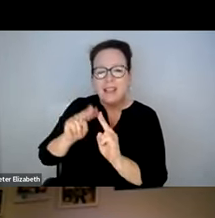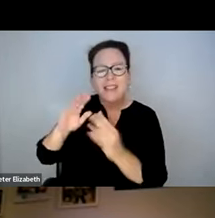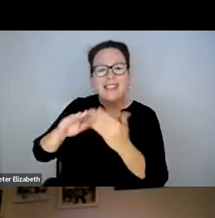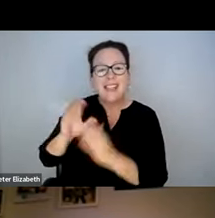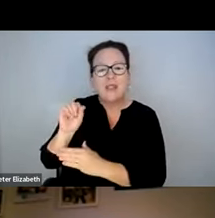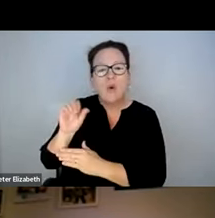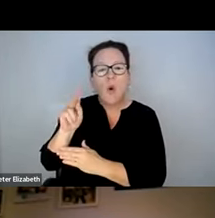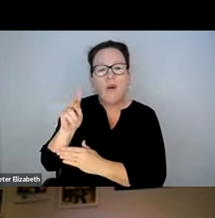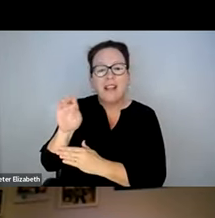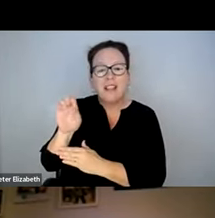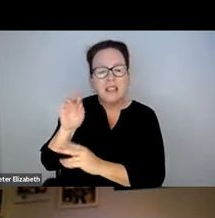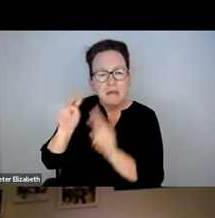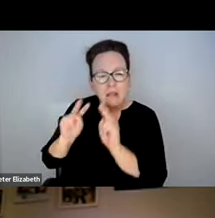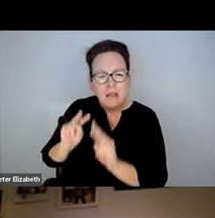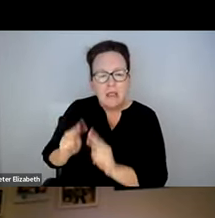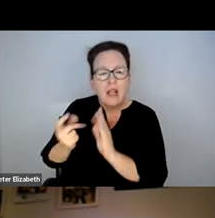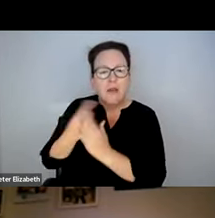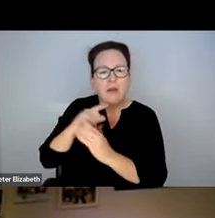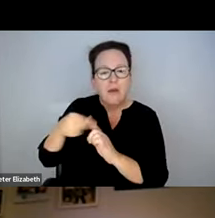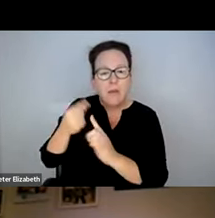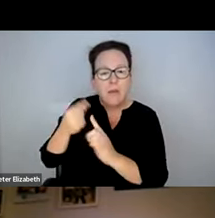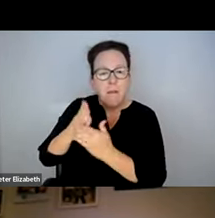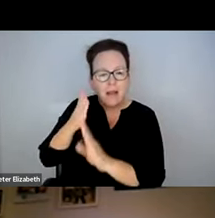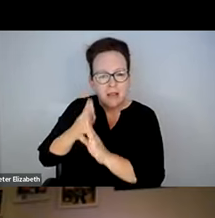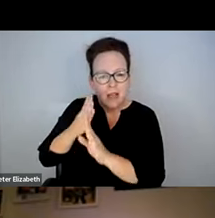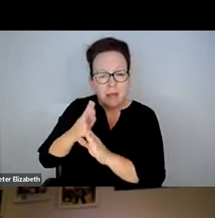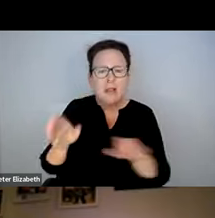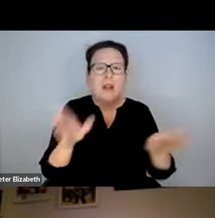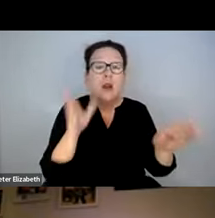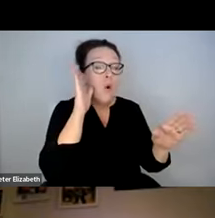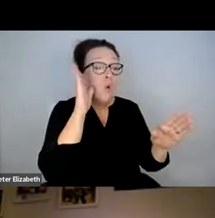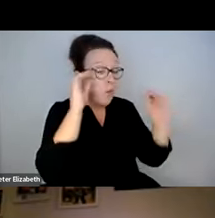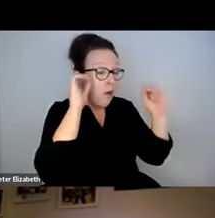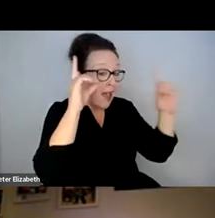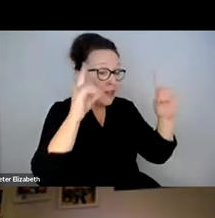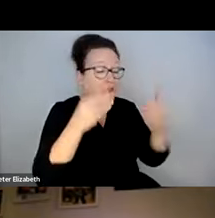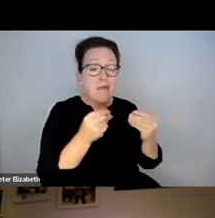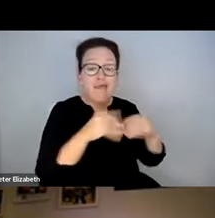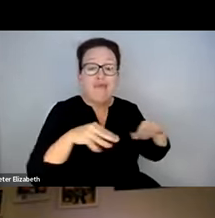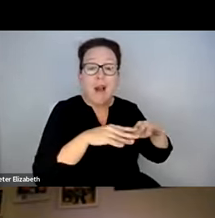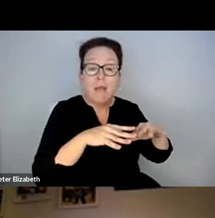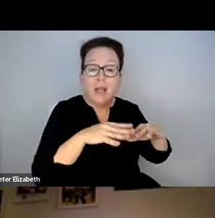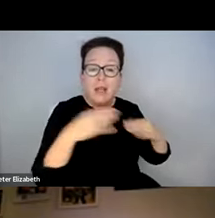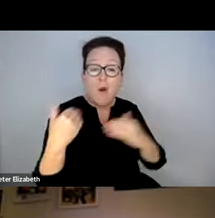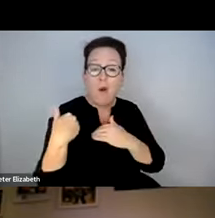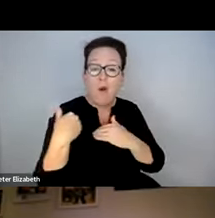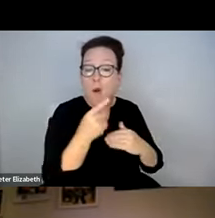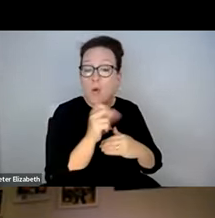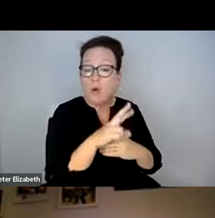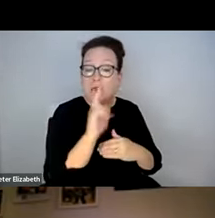TOUCHED UPON, REVISITING THE CITY'S ORDINANCE TO INCLUDE BUS STOPS. AND ALSO JUST EDUCATING